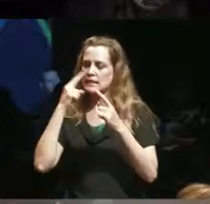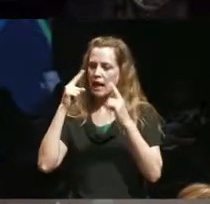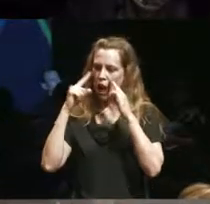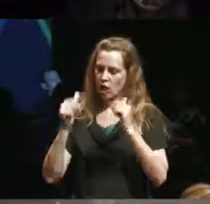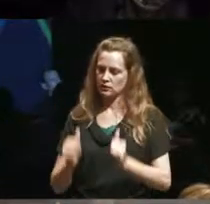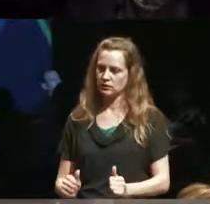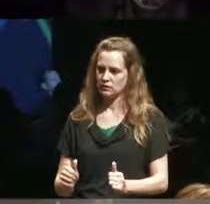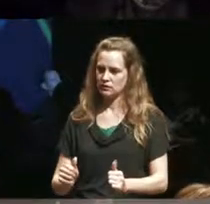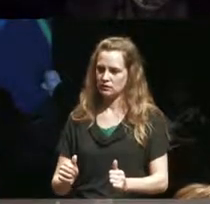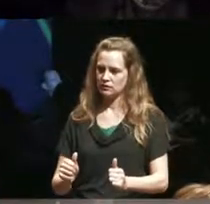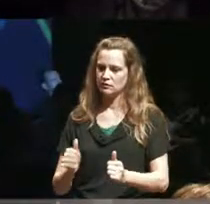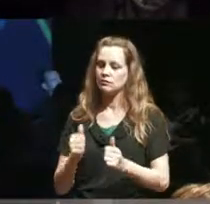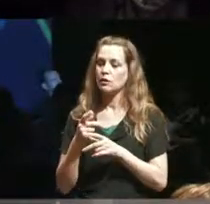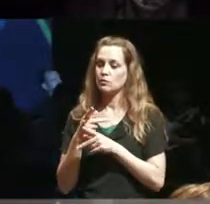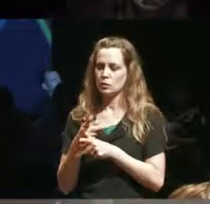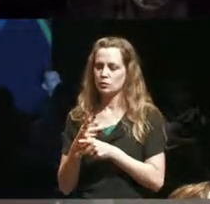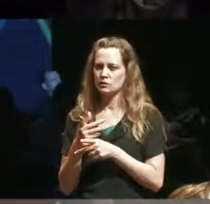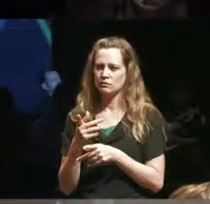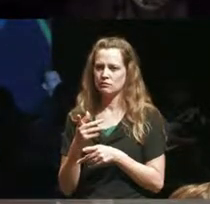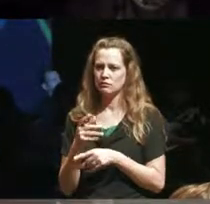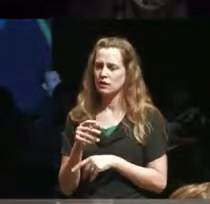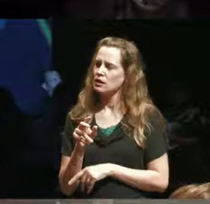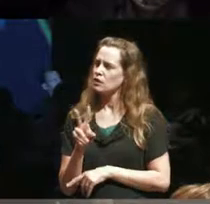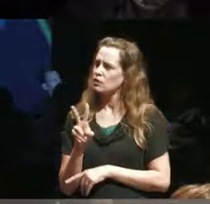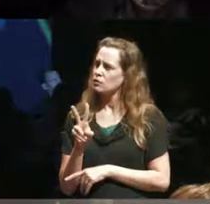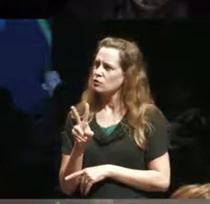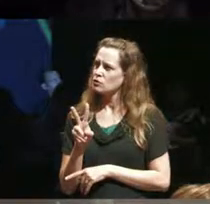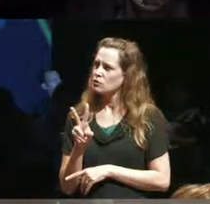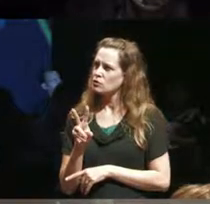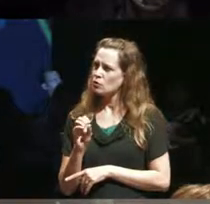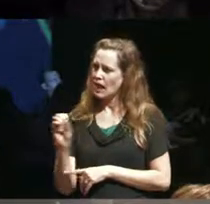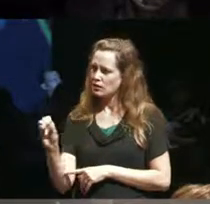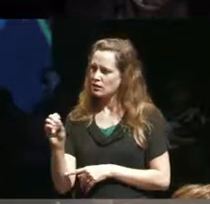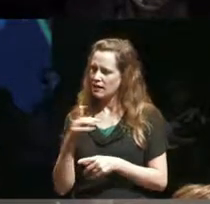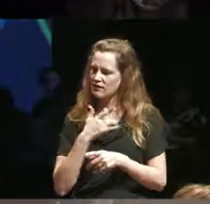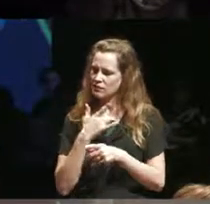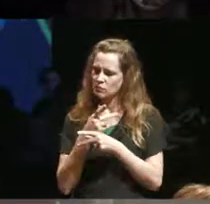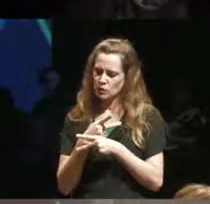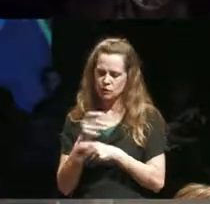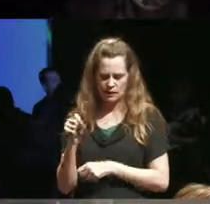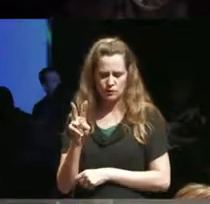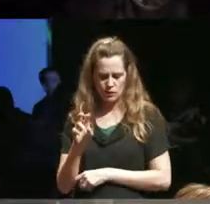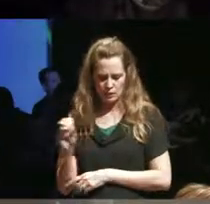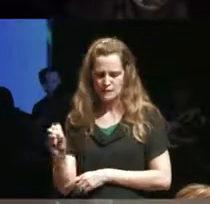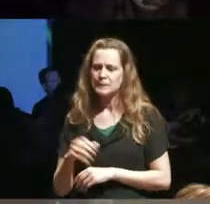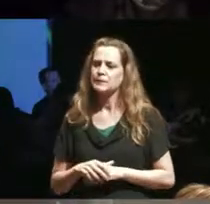produced in I think it was 2004 the first time it was produced and so 17